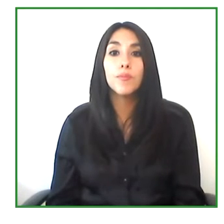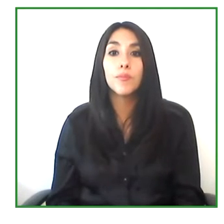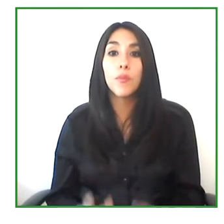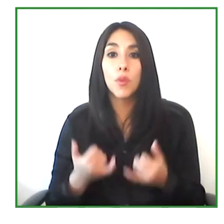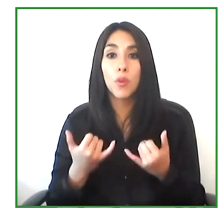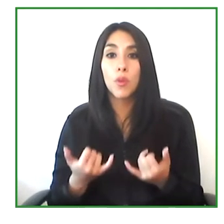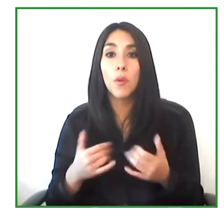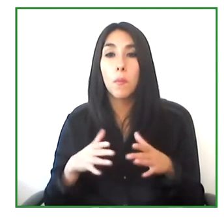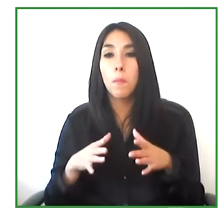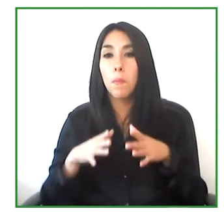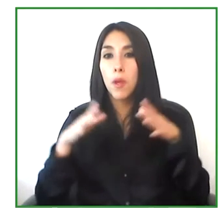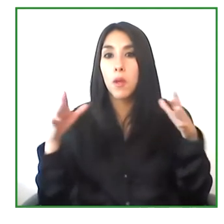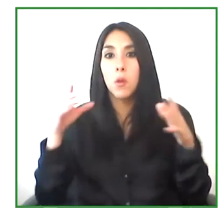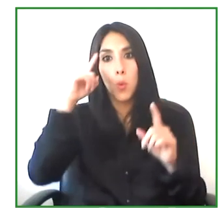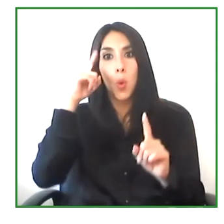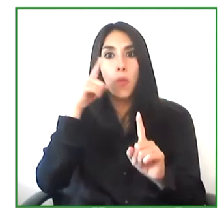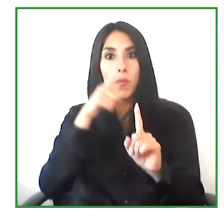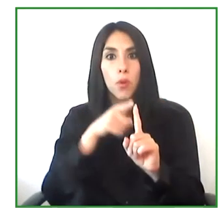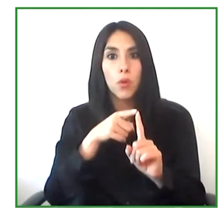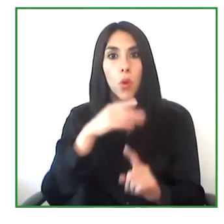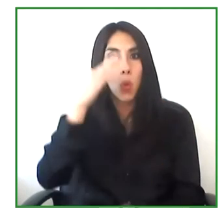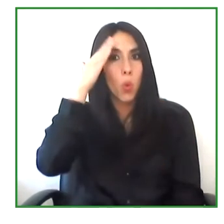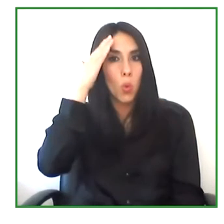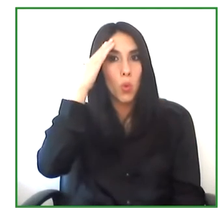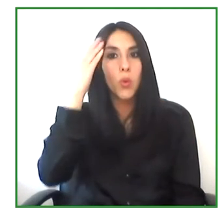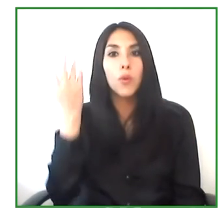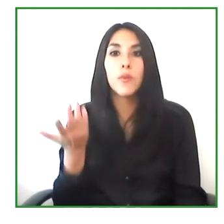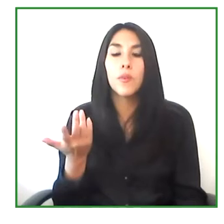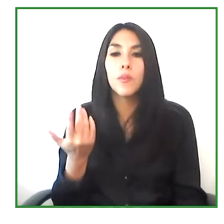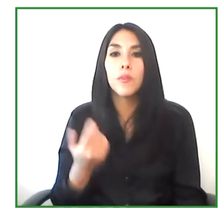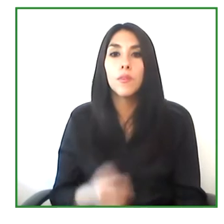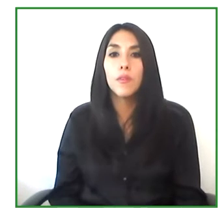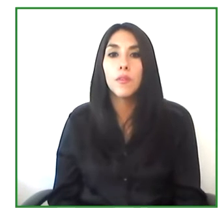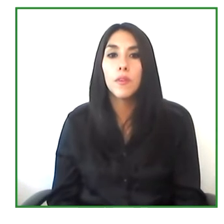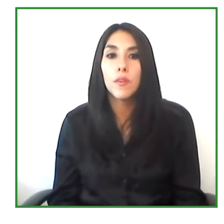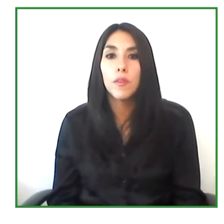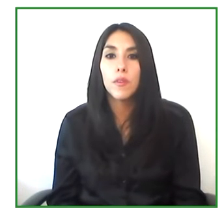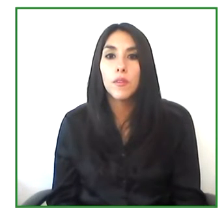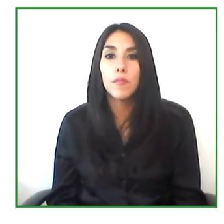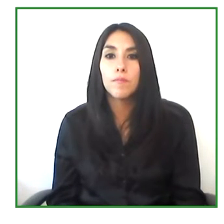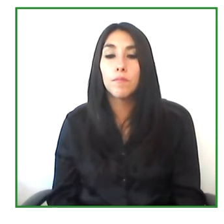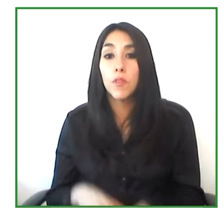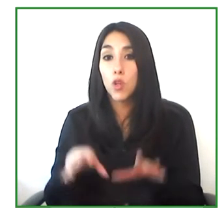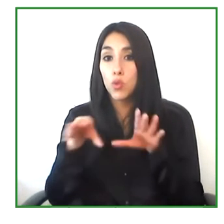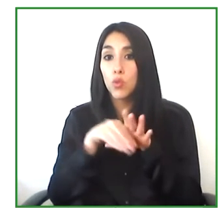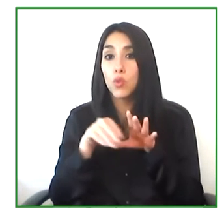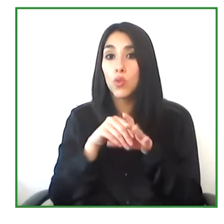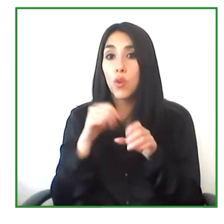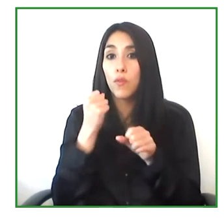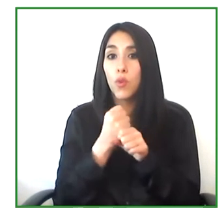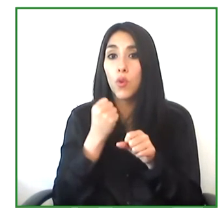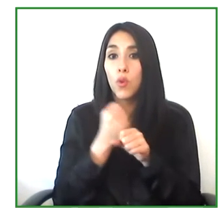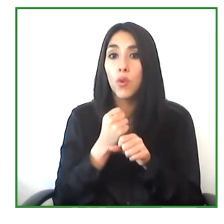And that's because we want to know. The. Number, the amount of labor inclusion that we have achieved.